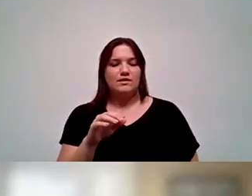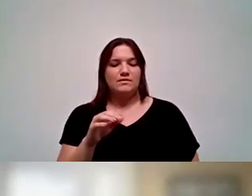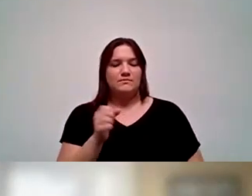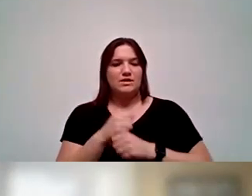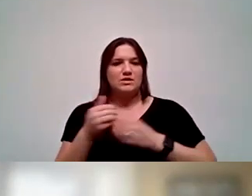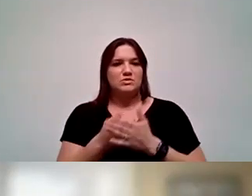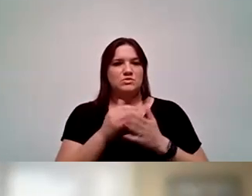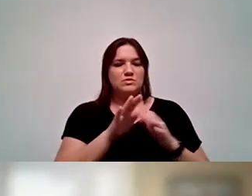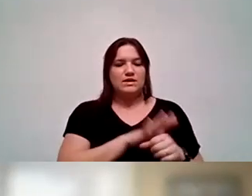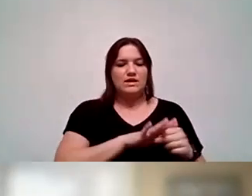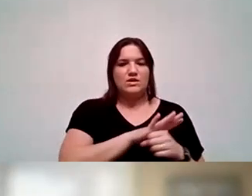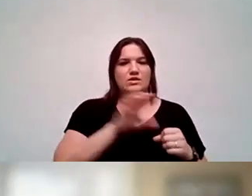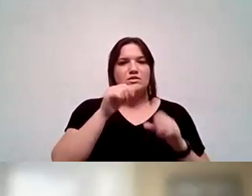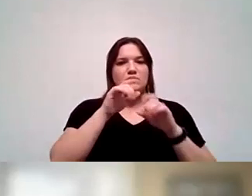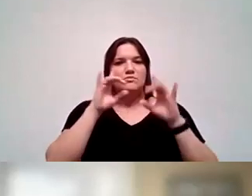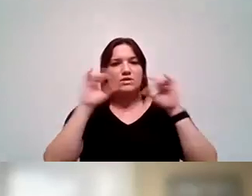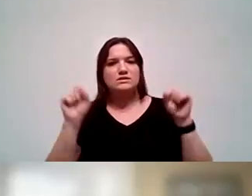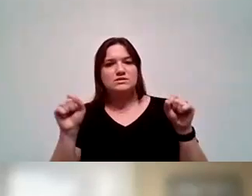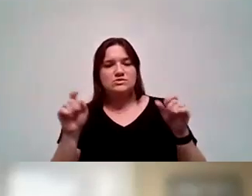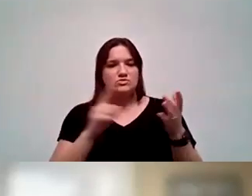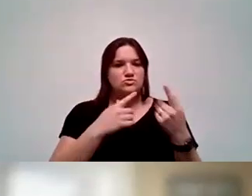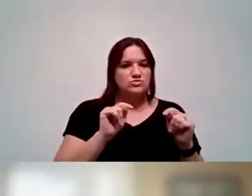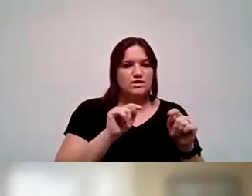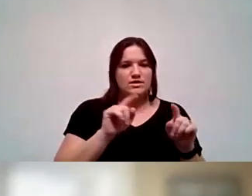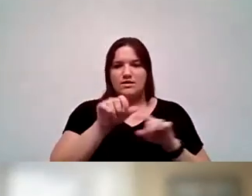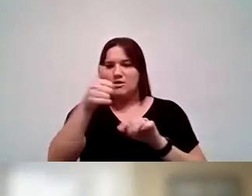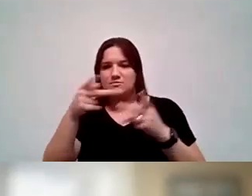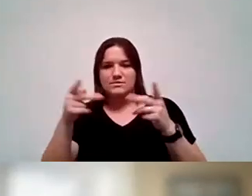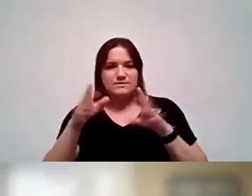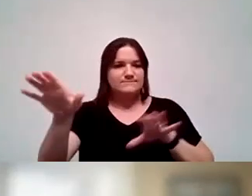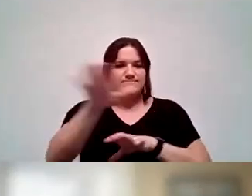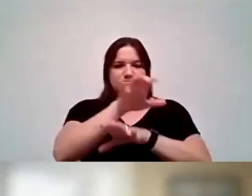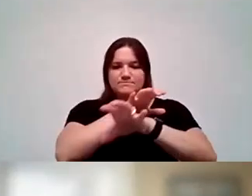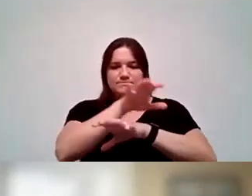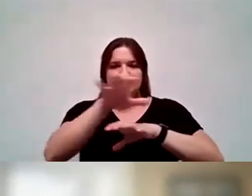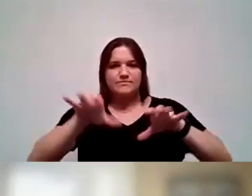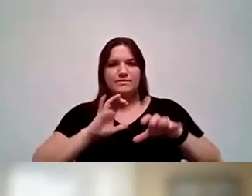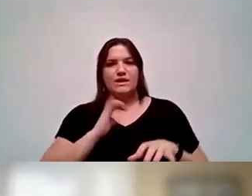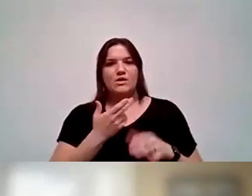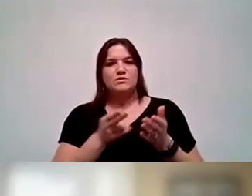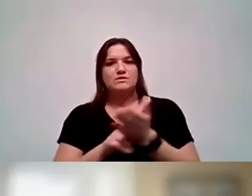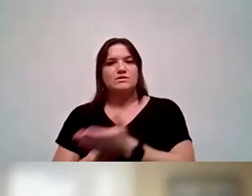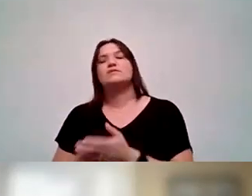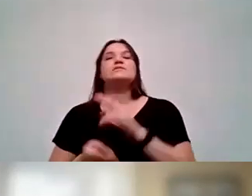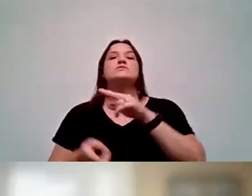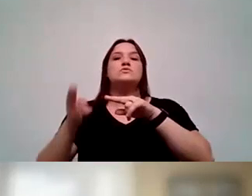and I believe the other presidents are looking at repurposing space as well. When you look at our enrollment, it's going up, but we know a lot of our